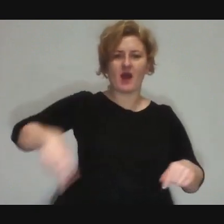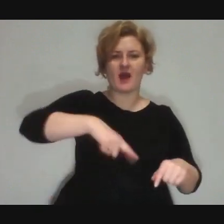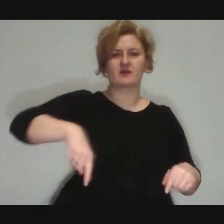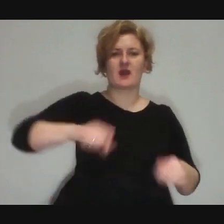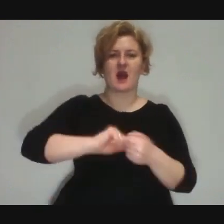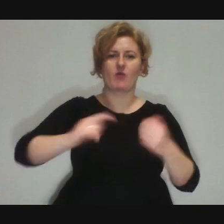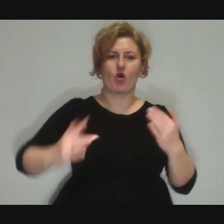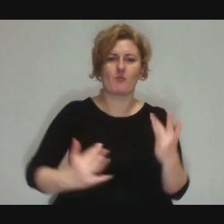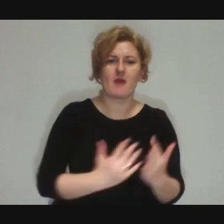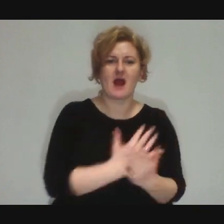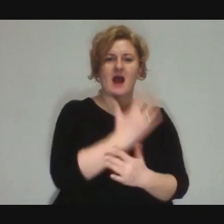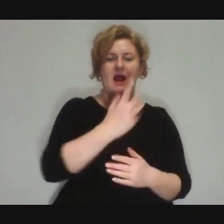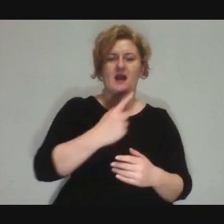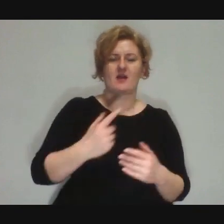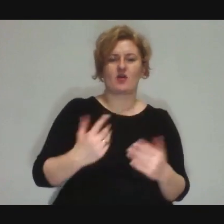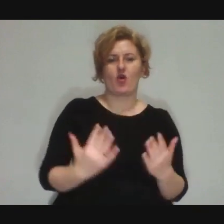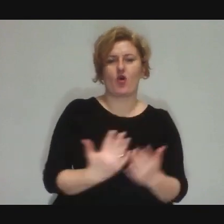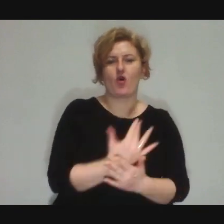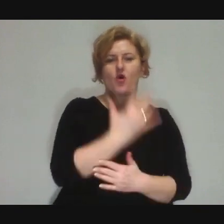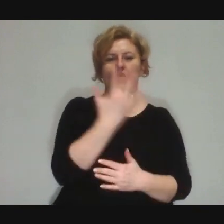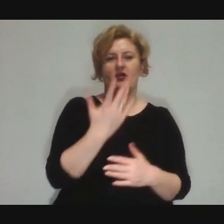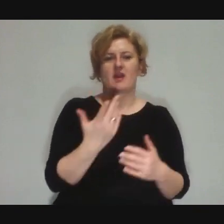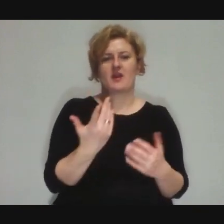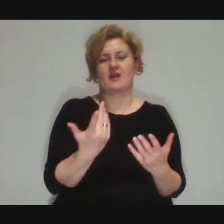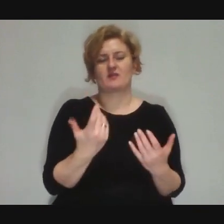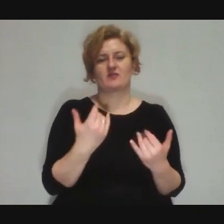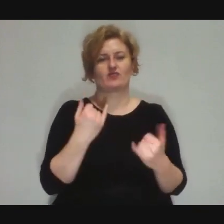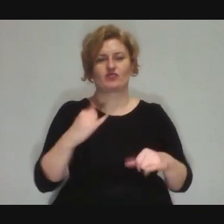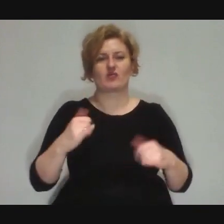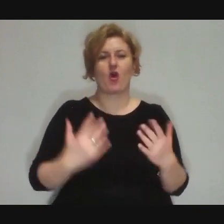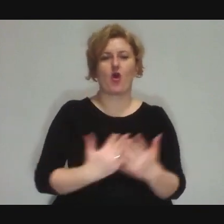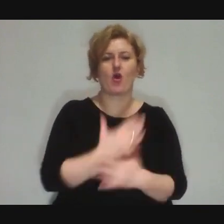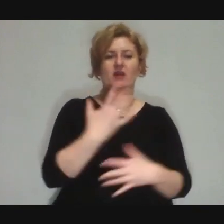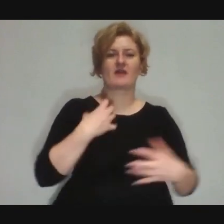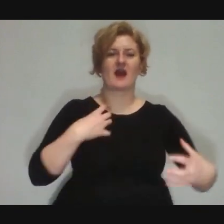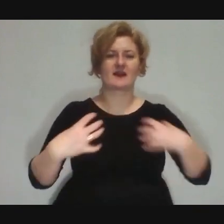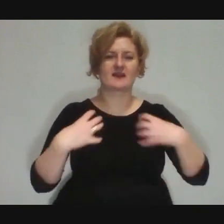Maybe the fire... the dark fire, the artistic fire, the fun fire.